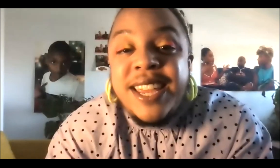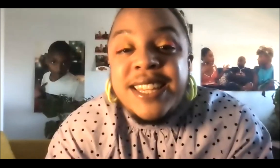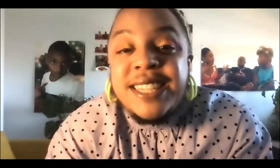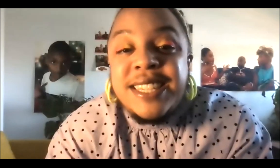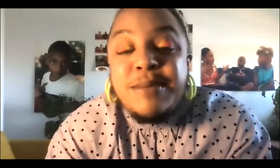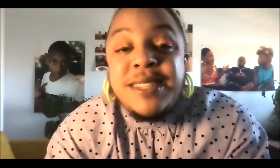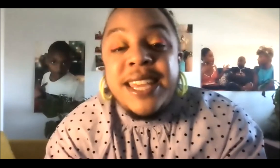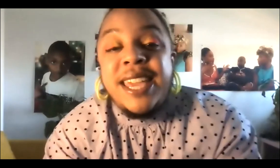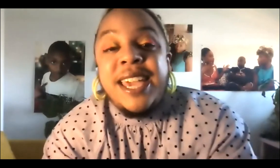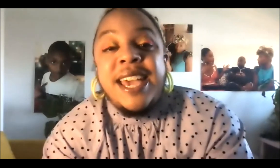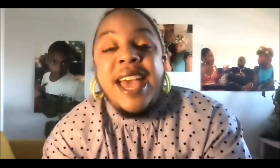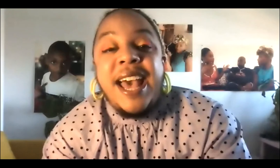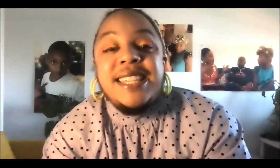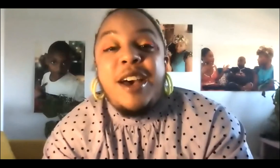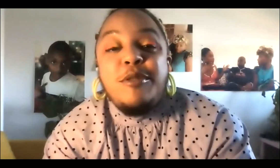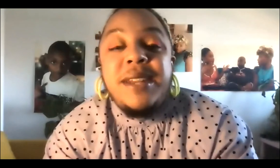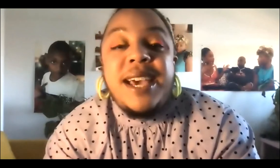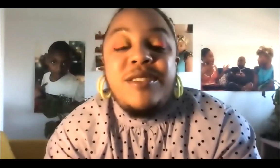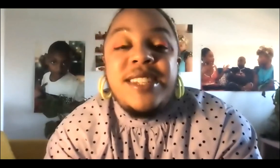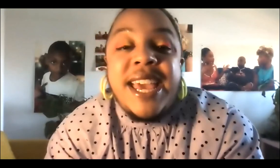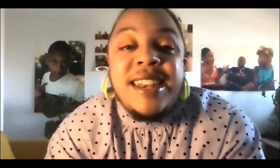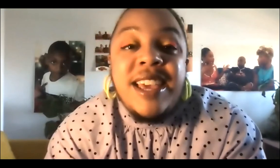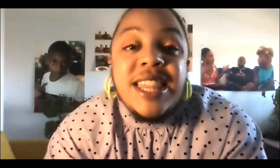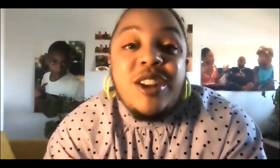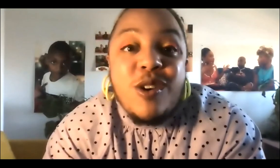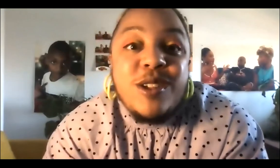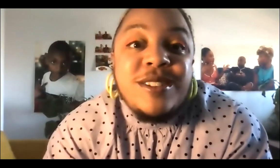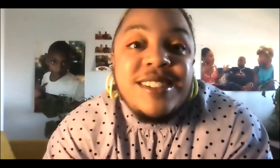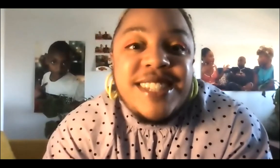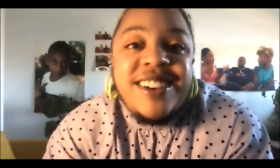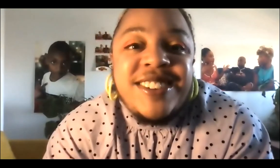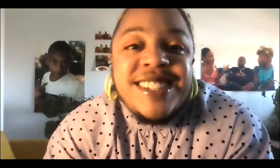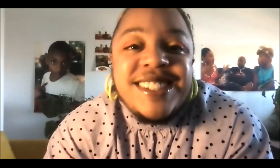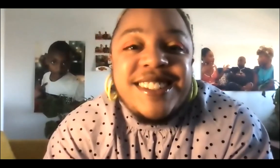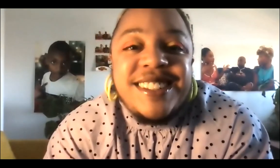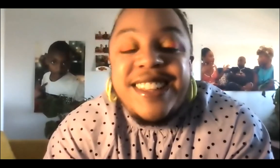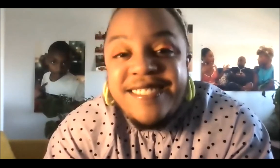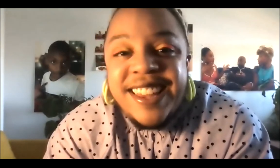systems theory and thinking has helped me to understand that all cycles live and